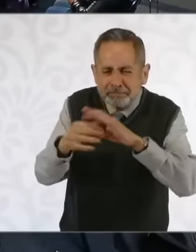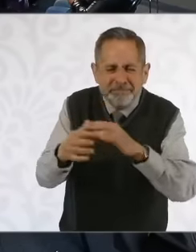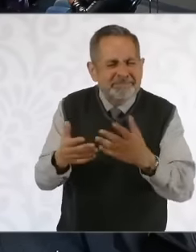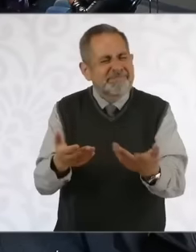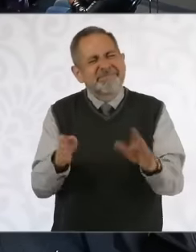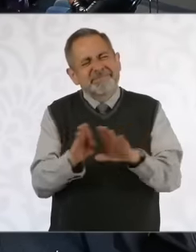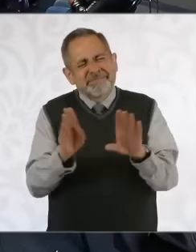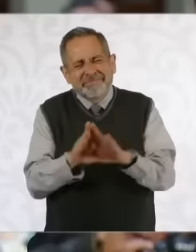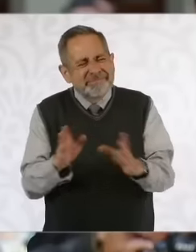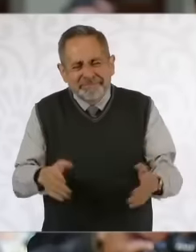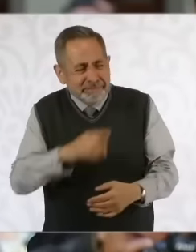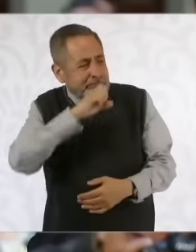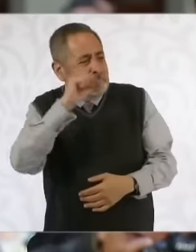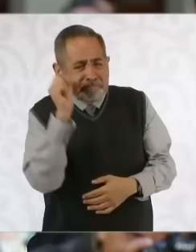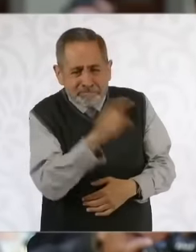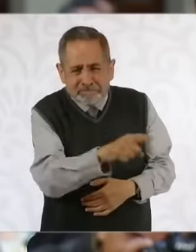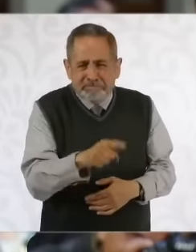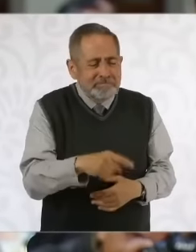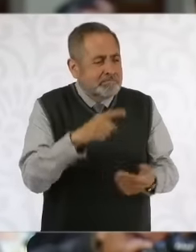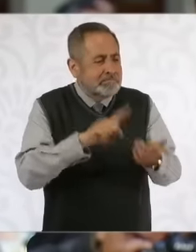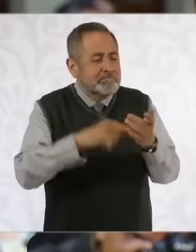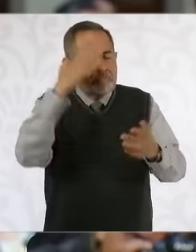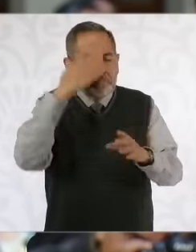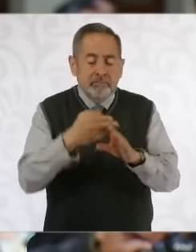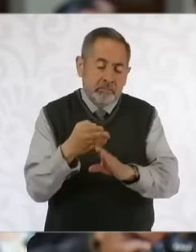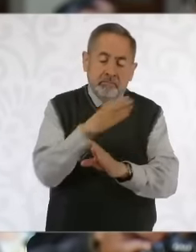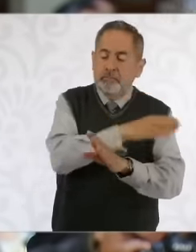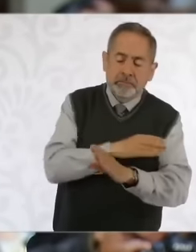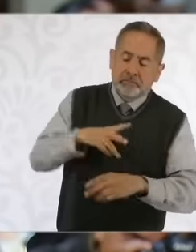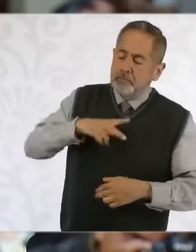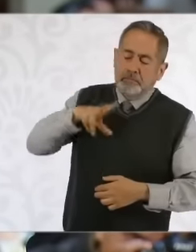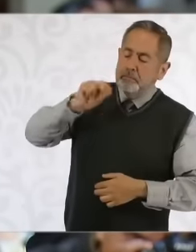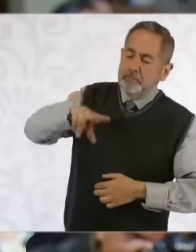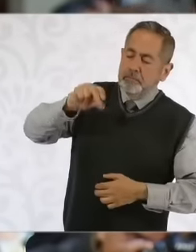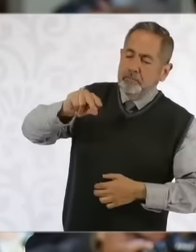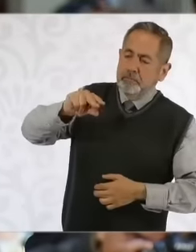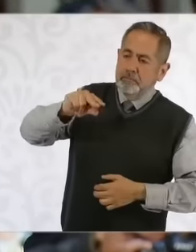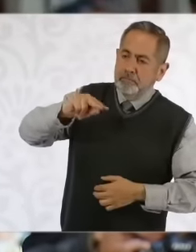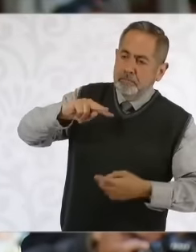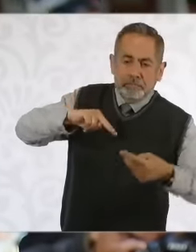the minister himself recognizes that previously he cannot go back within the